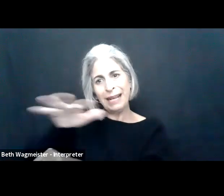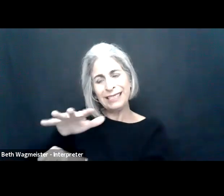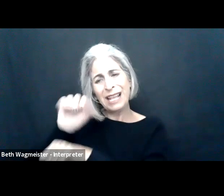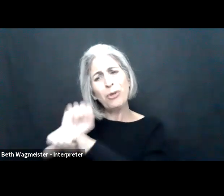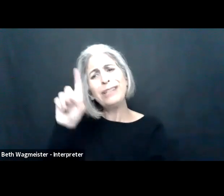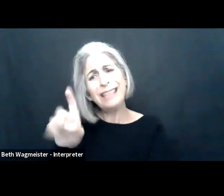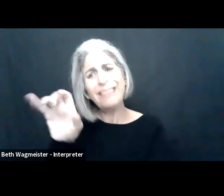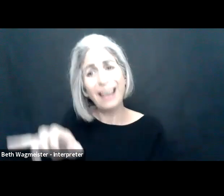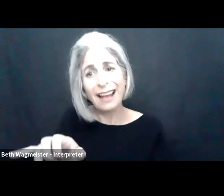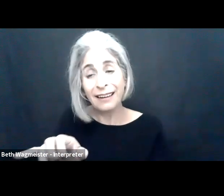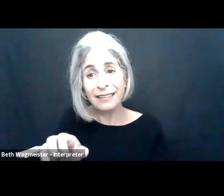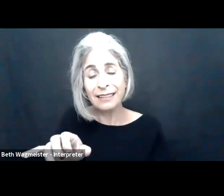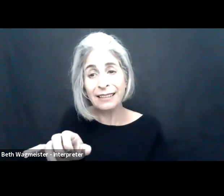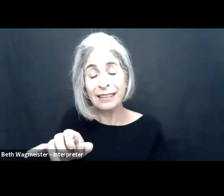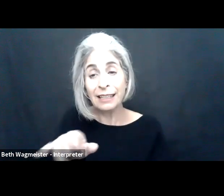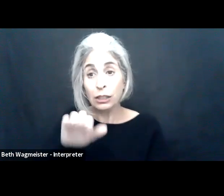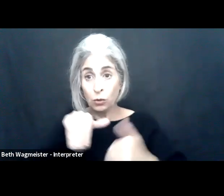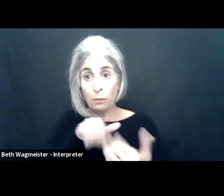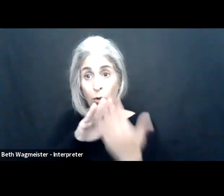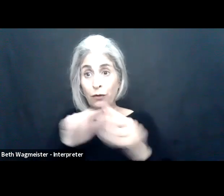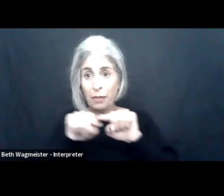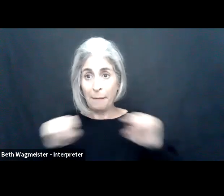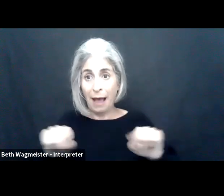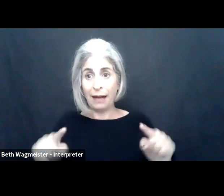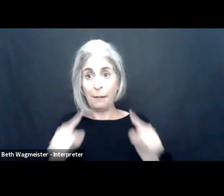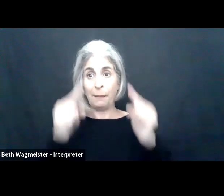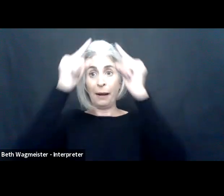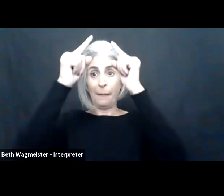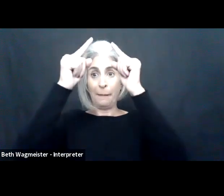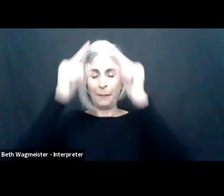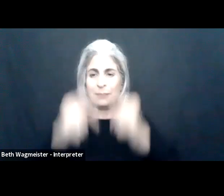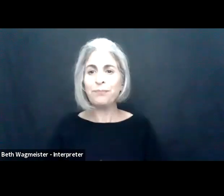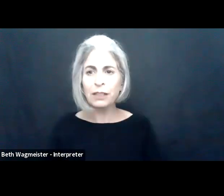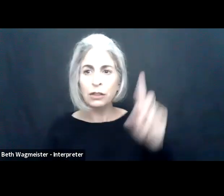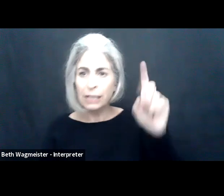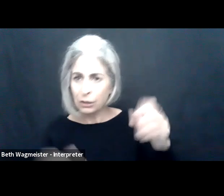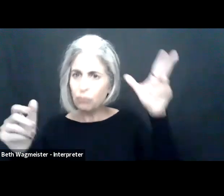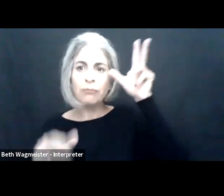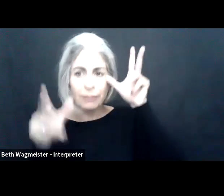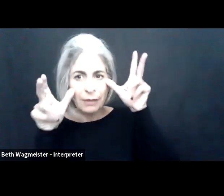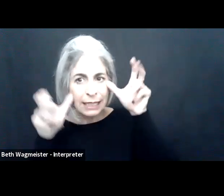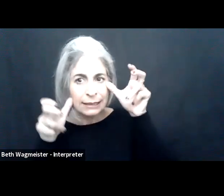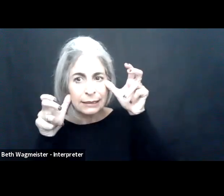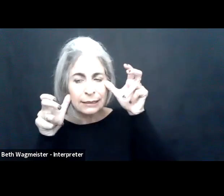their own work space. Employees need that, and the way to do it is to approach it from the bottom up, we need to listen.